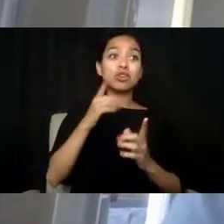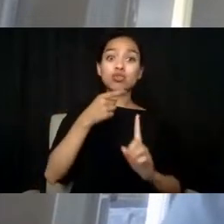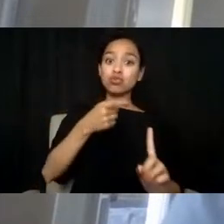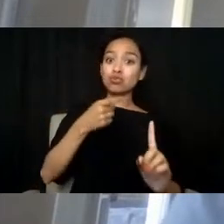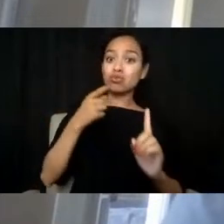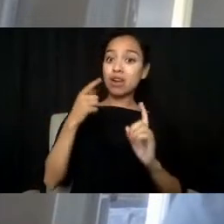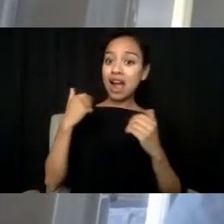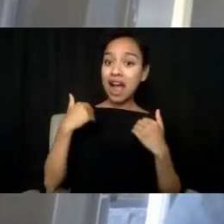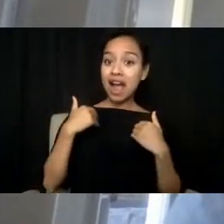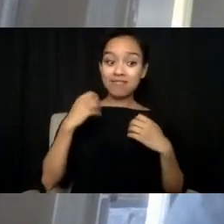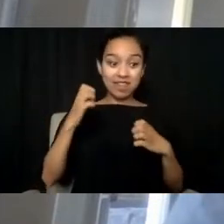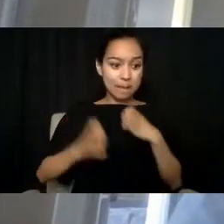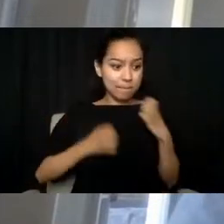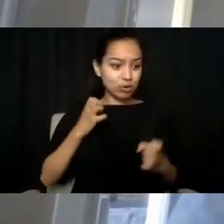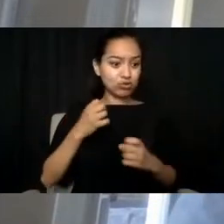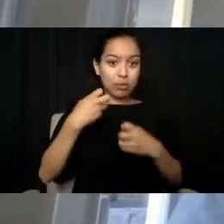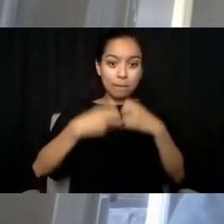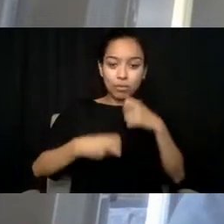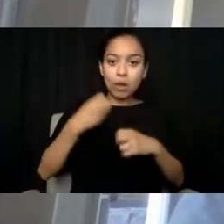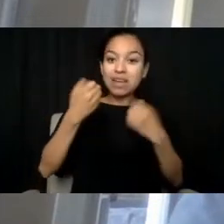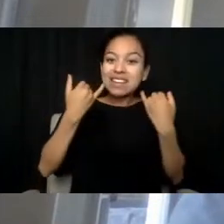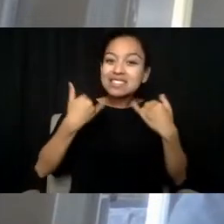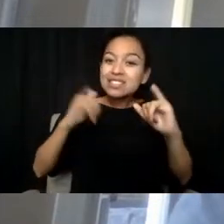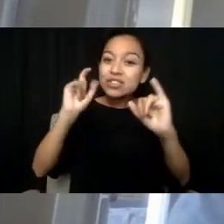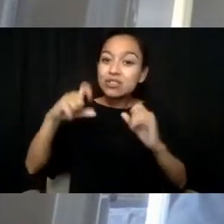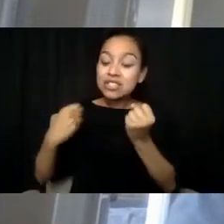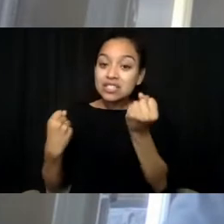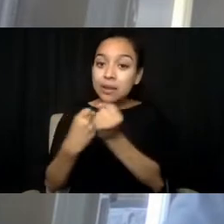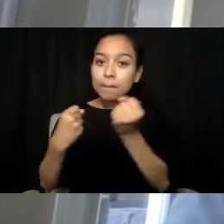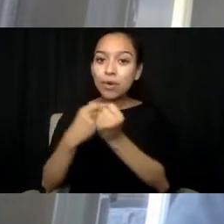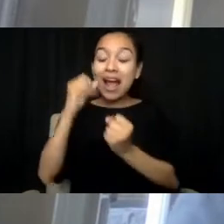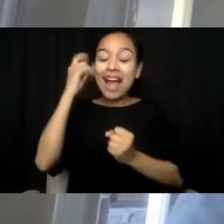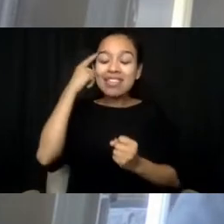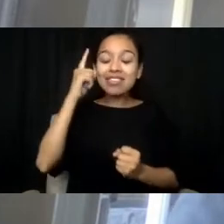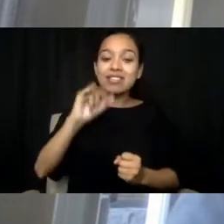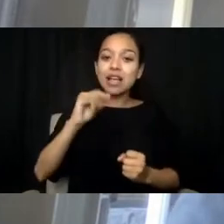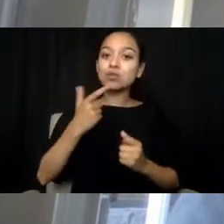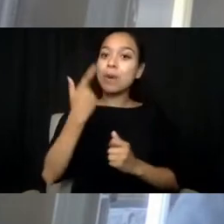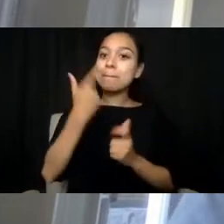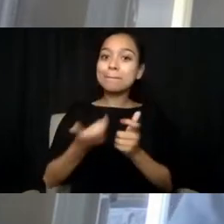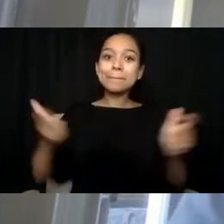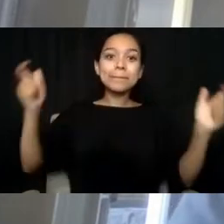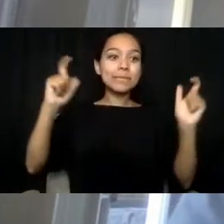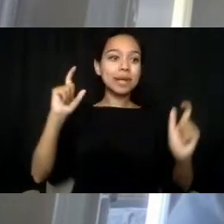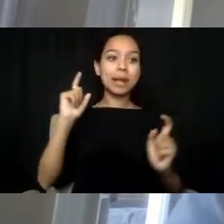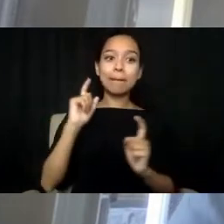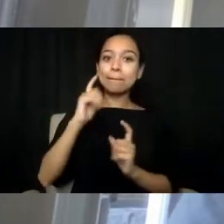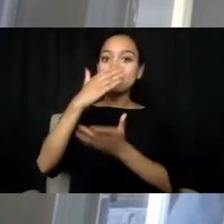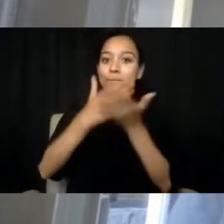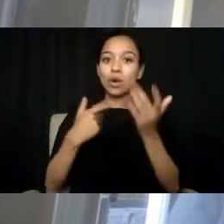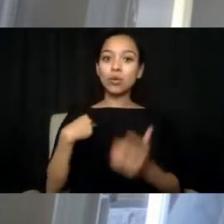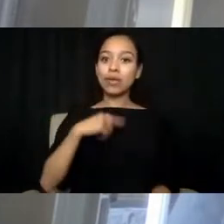and I think that's a huge piece that we miss when we are talking about this full continuum